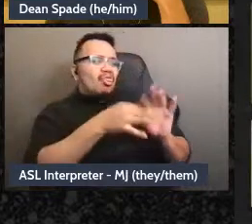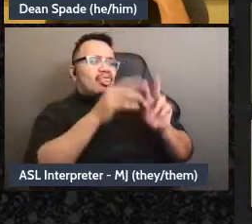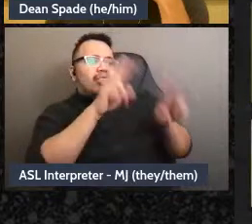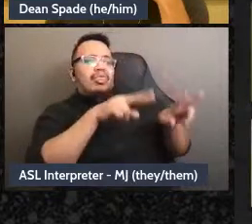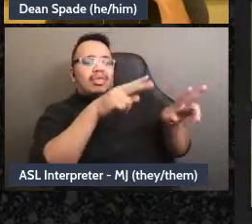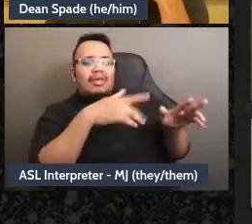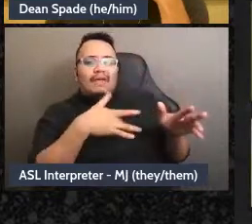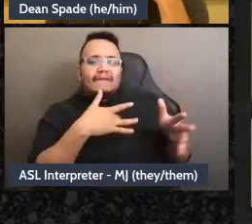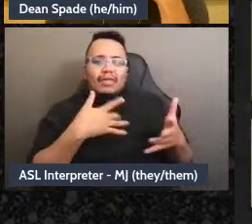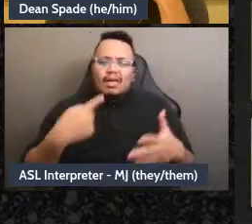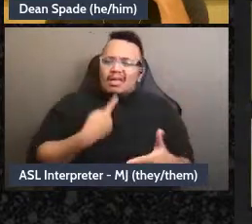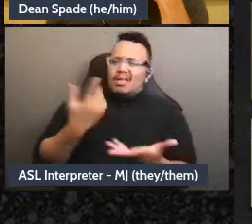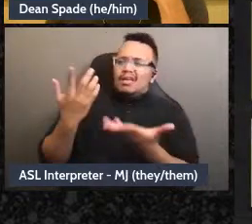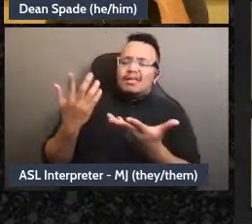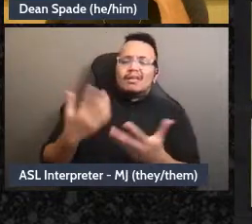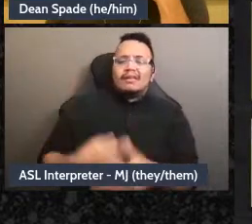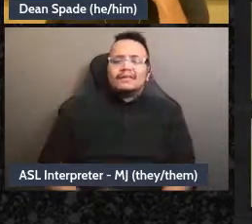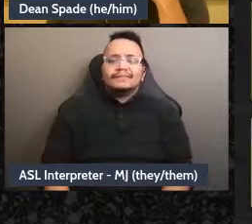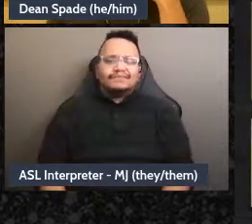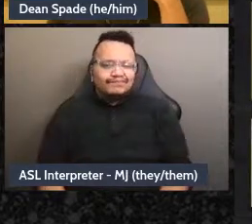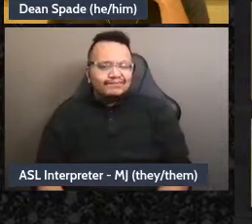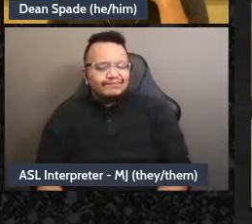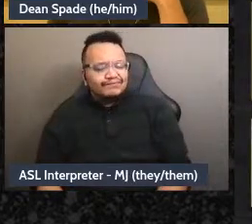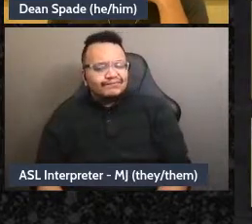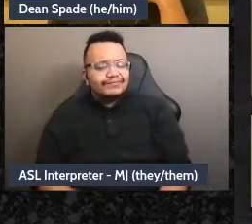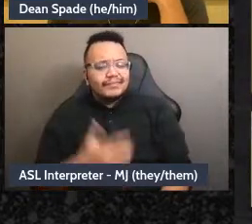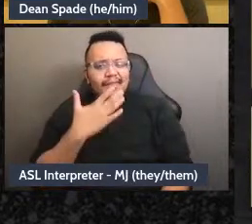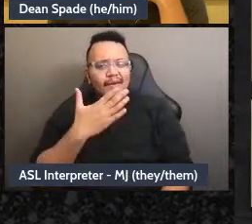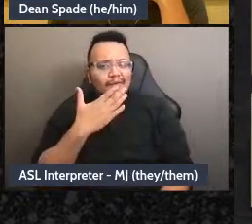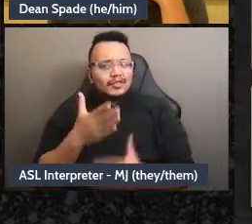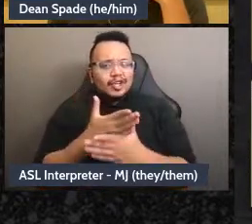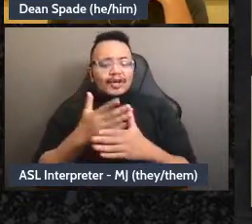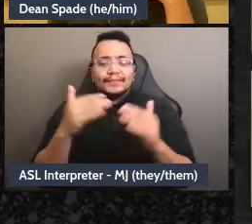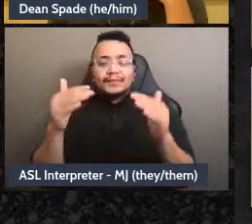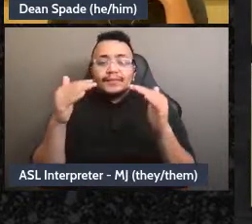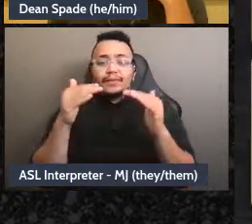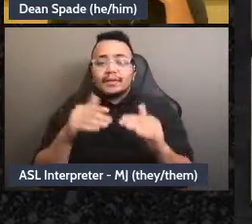yeah, thank you. All right let's go back to the slide. I think that